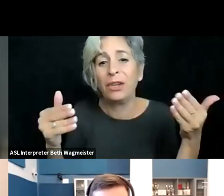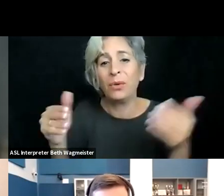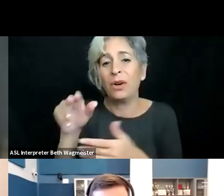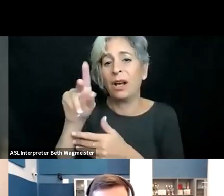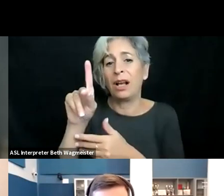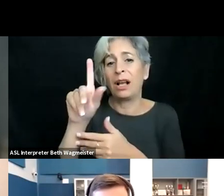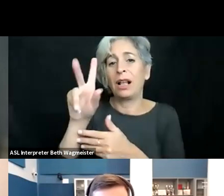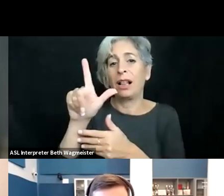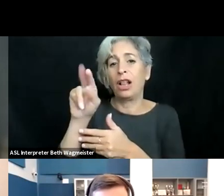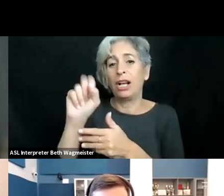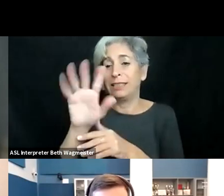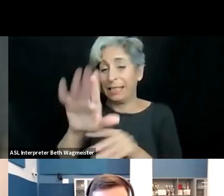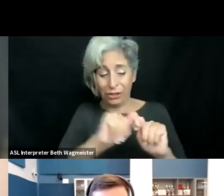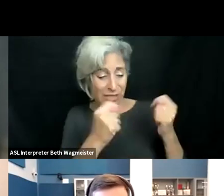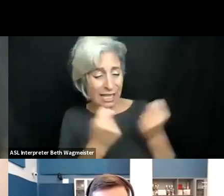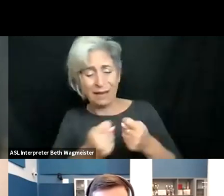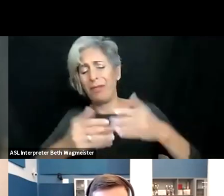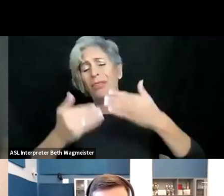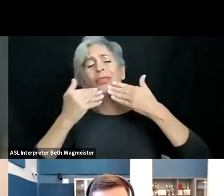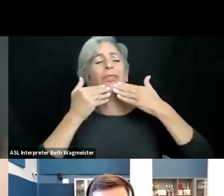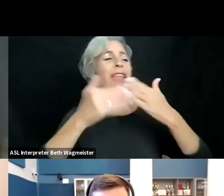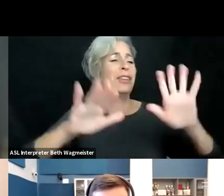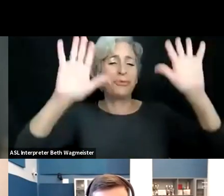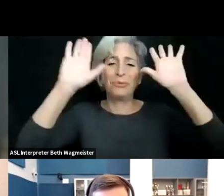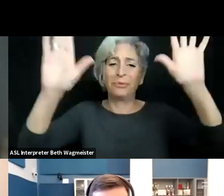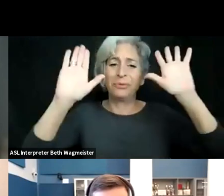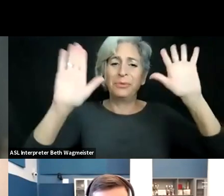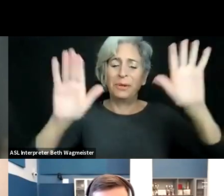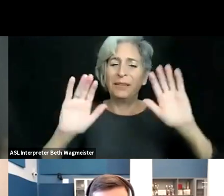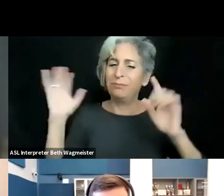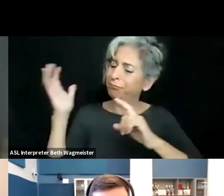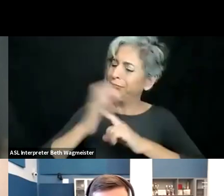she's also going to talk about teach access. So panelists, thank you,